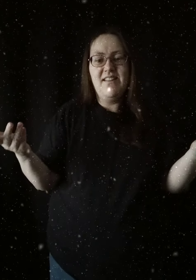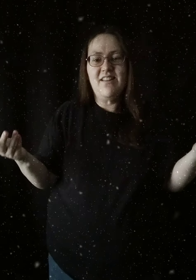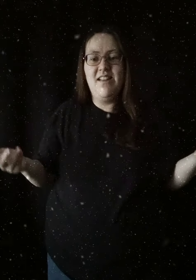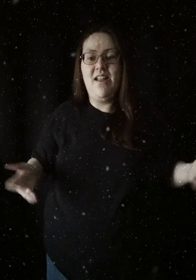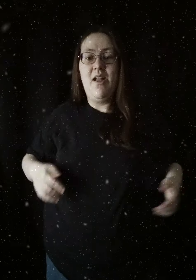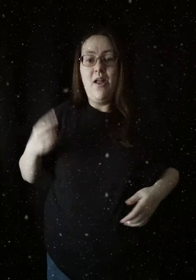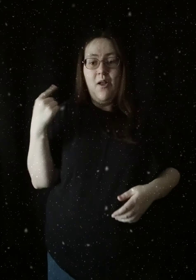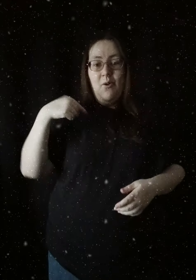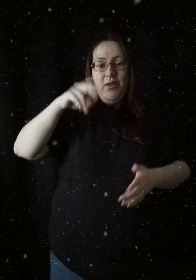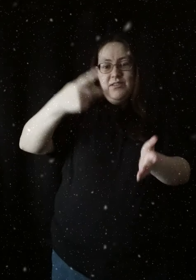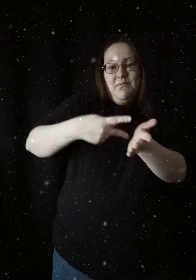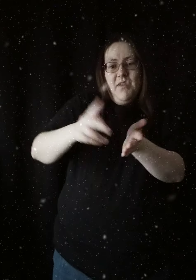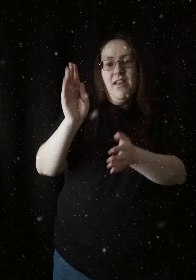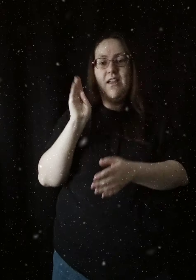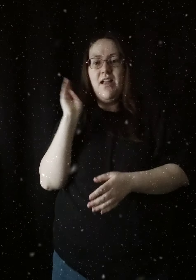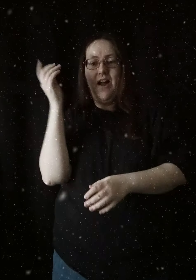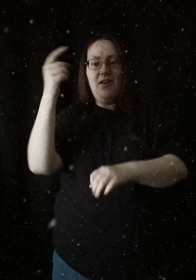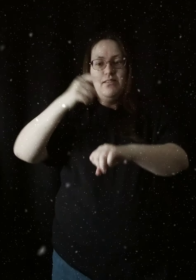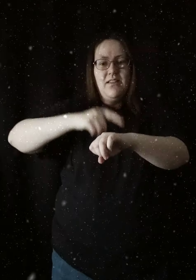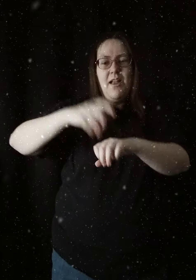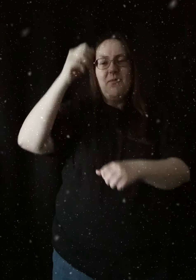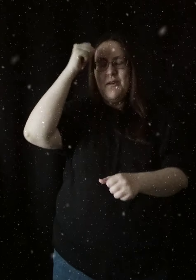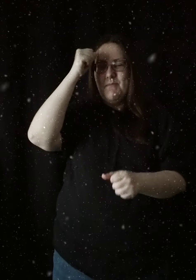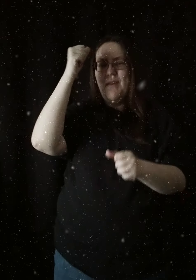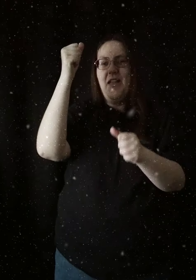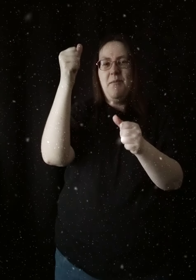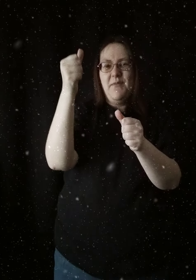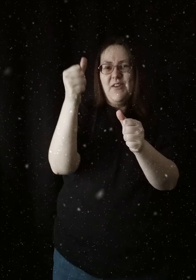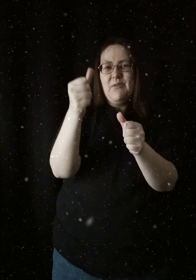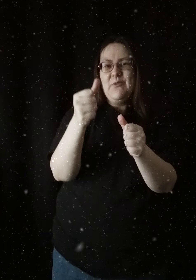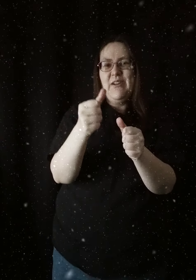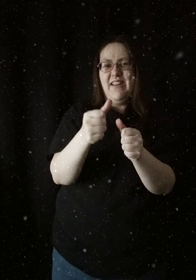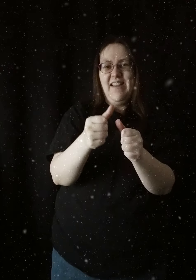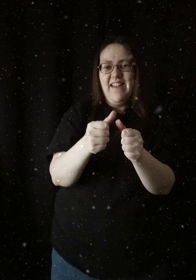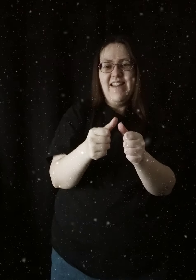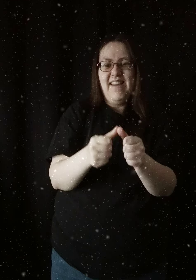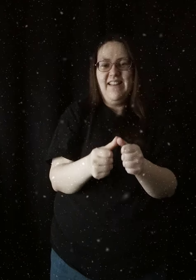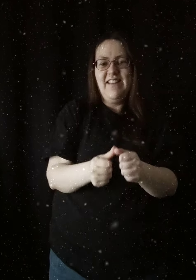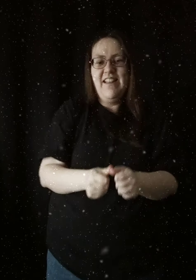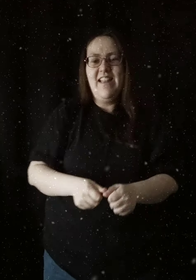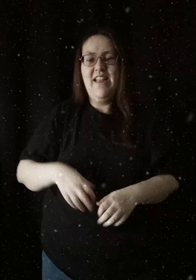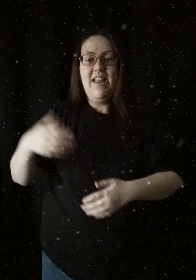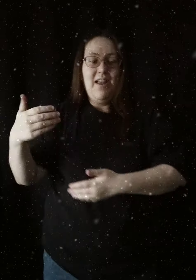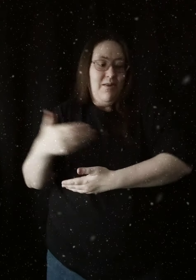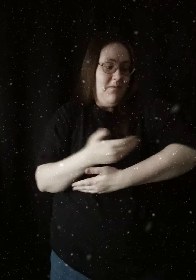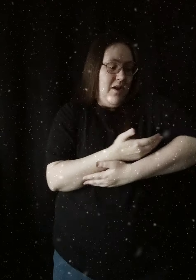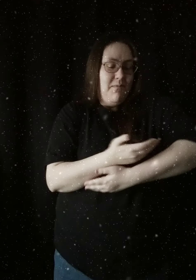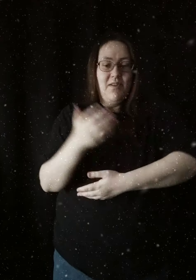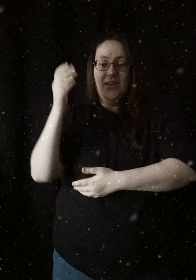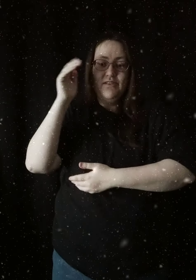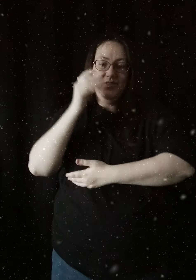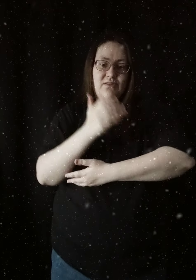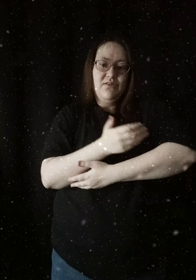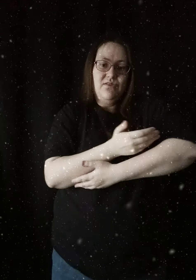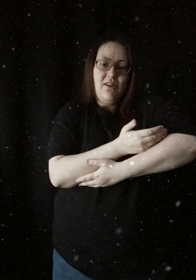And we spent our time remembering The baby child